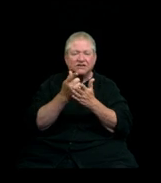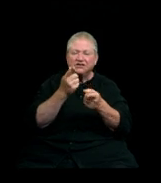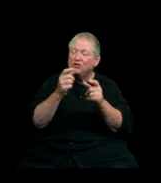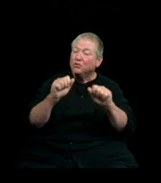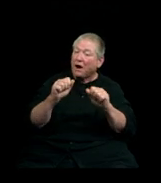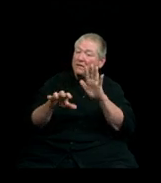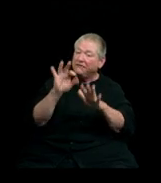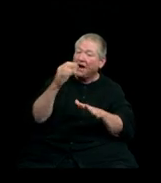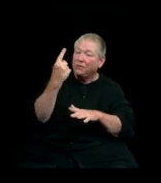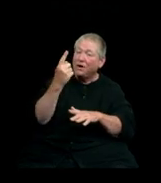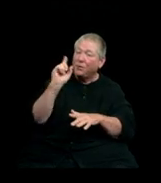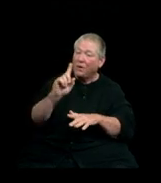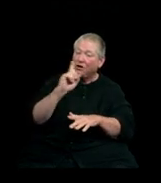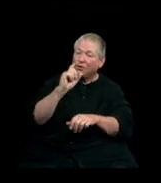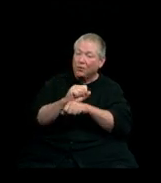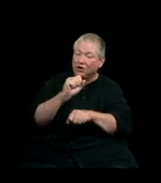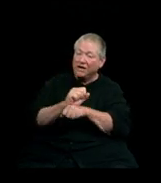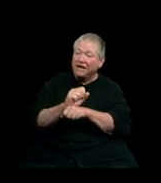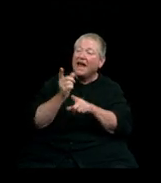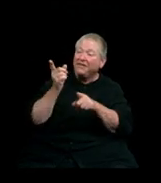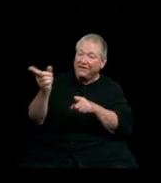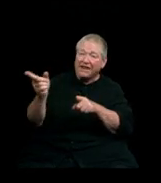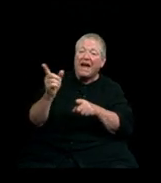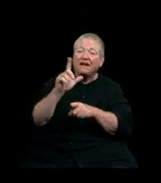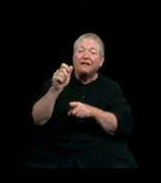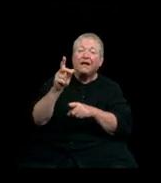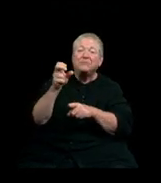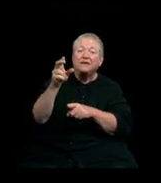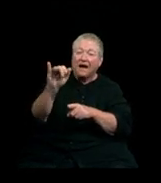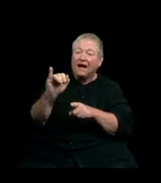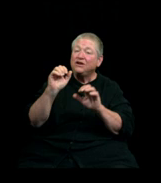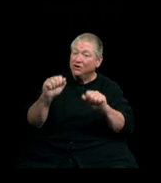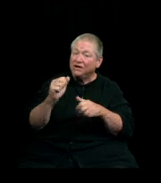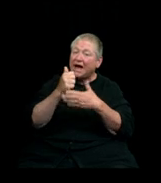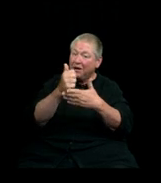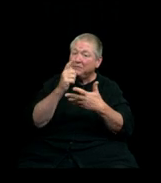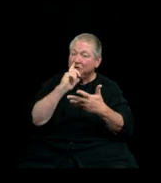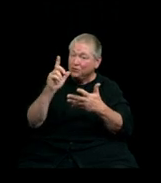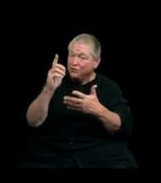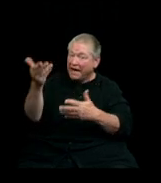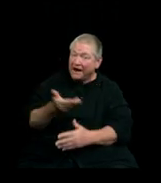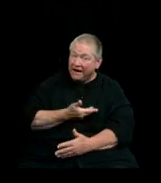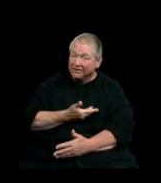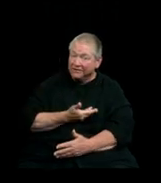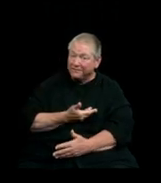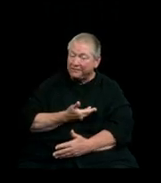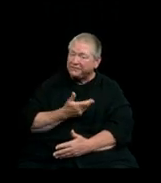an alumni that could help you get hired. So, please stay connected